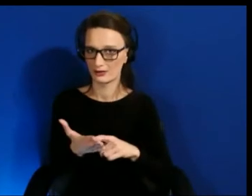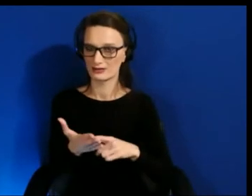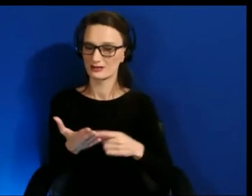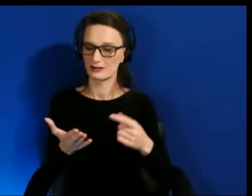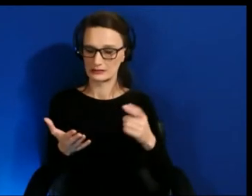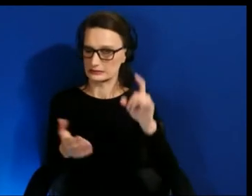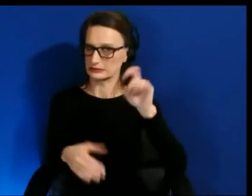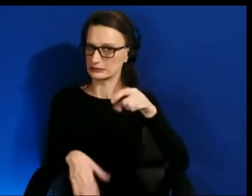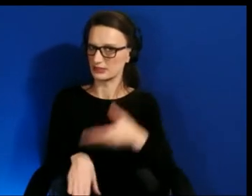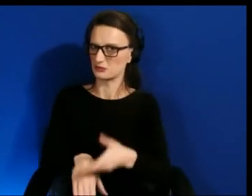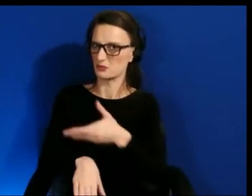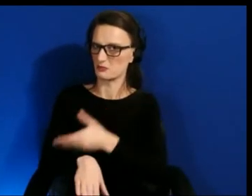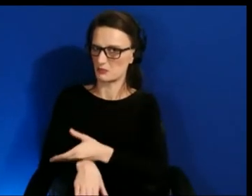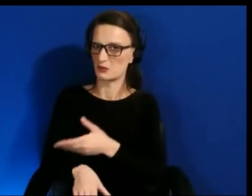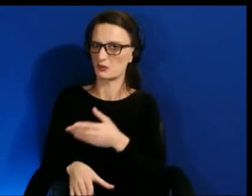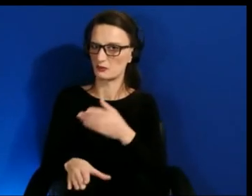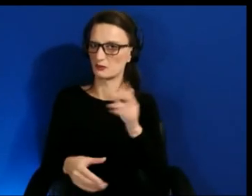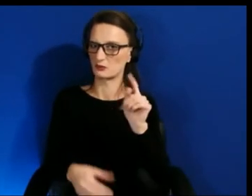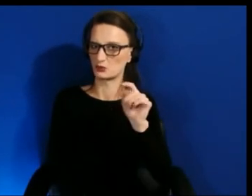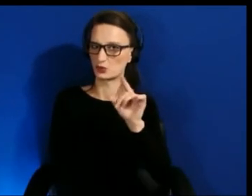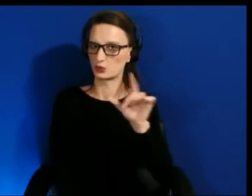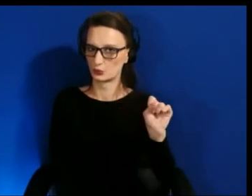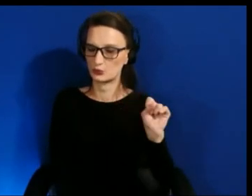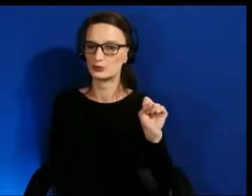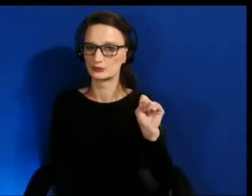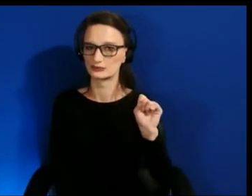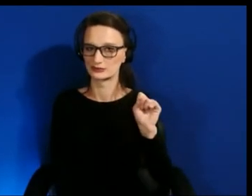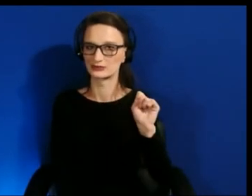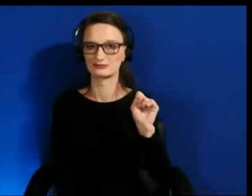tools that people are using to build out the future.